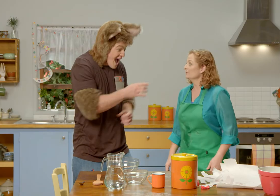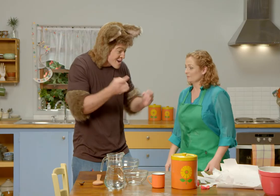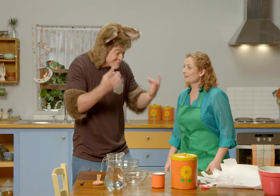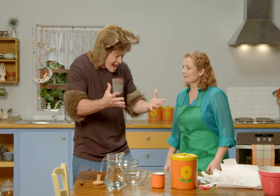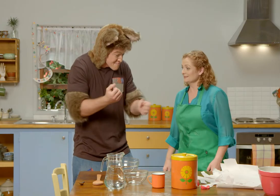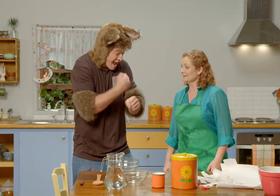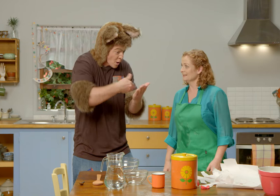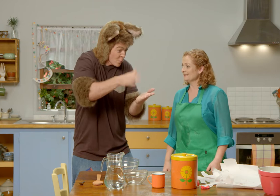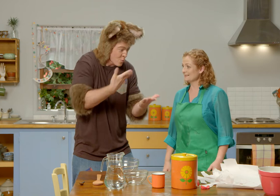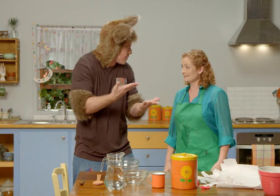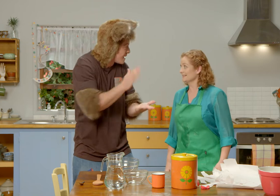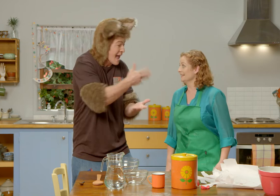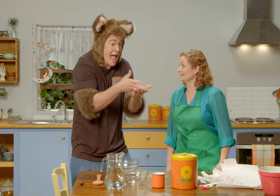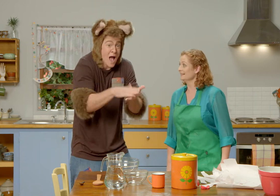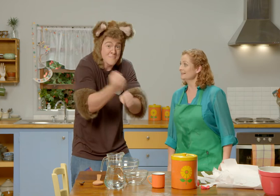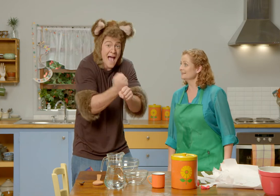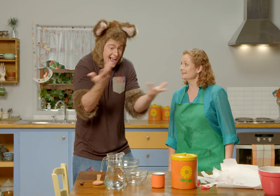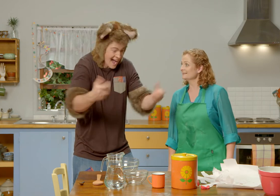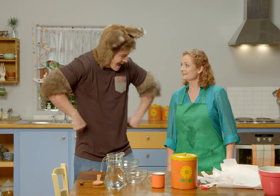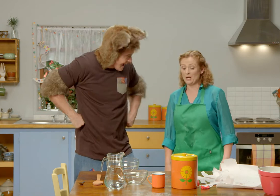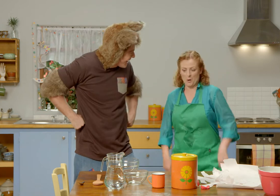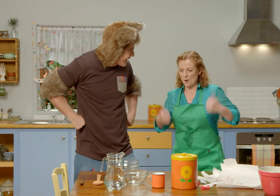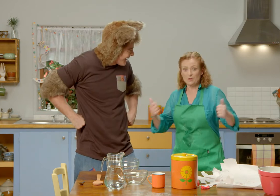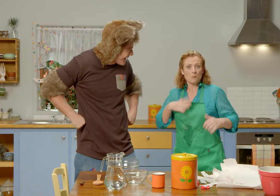Well Sally, I'm ready to make the glue, how do we make it?